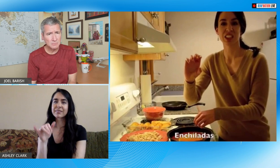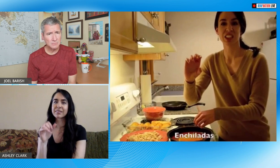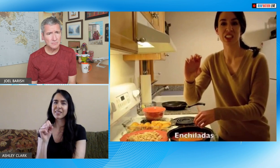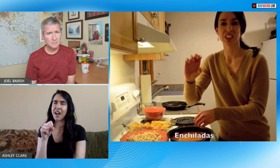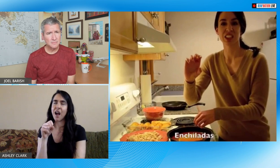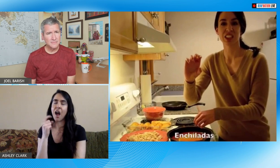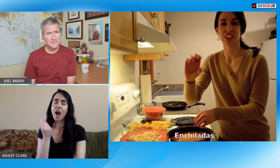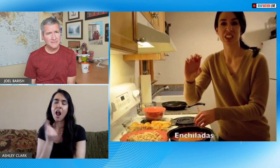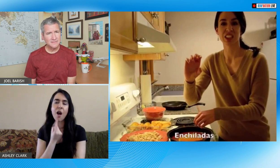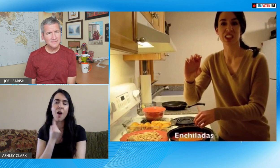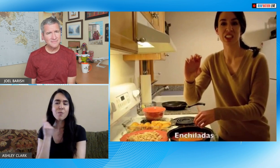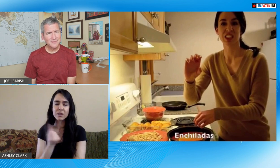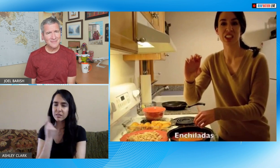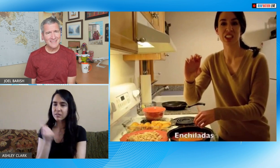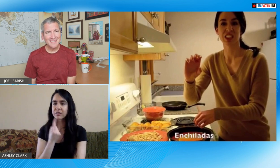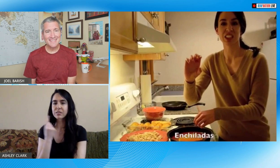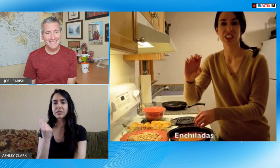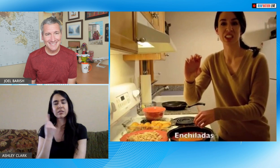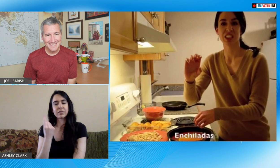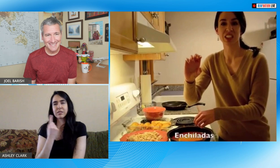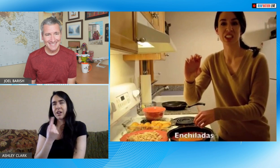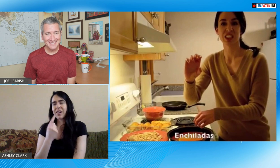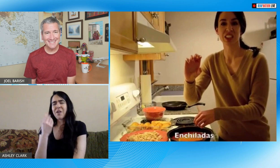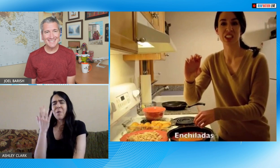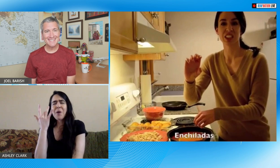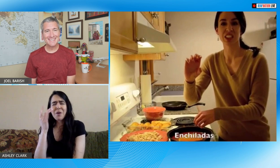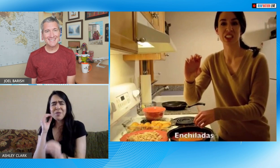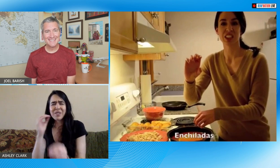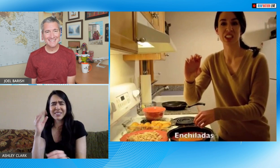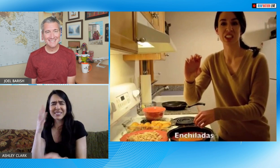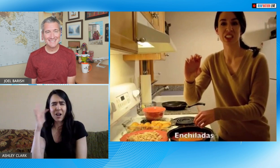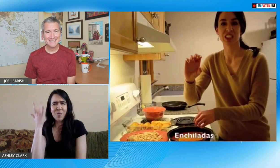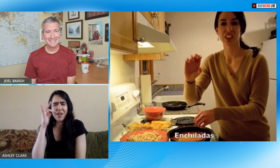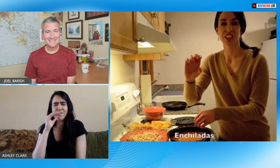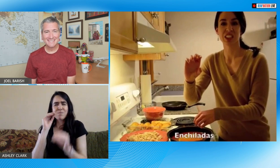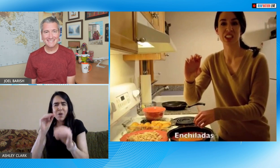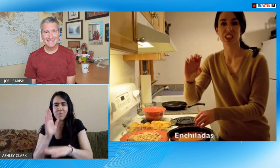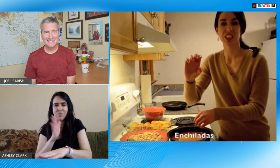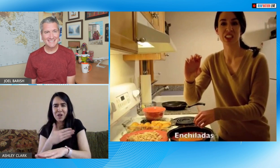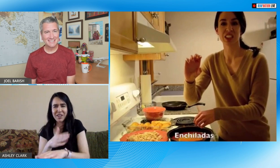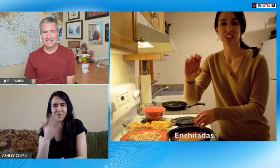do you ever get that comment always always people are asking why is